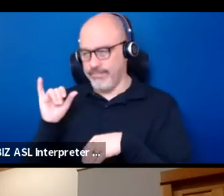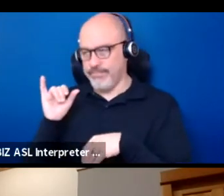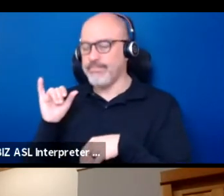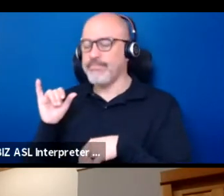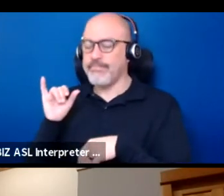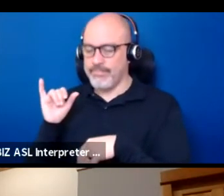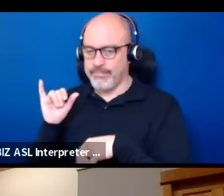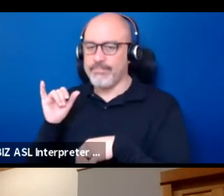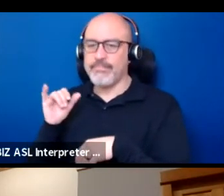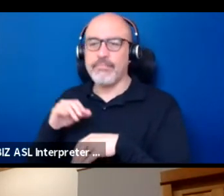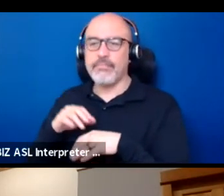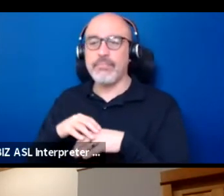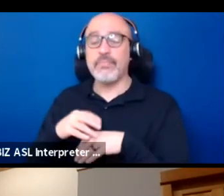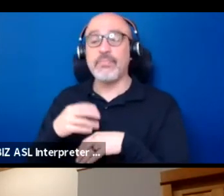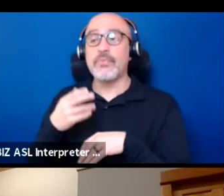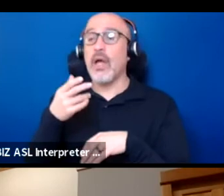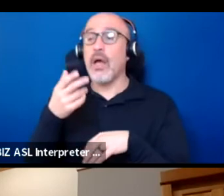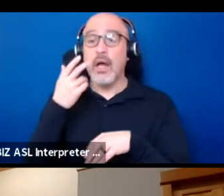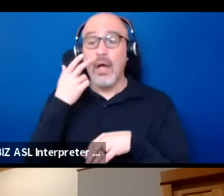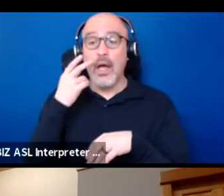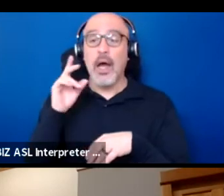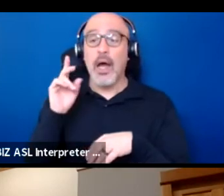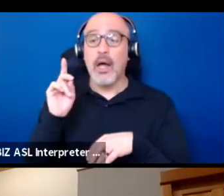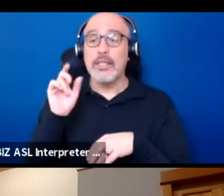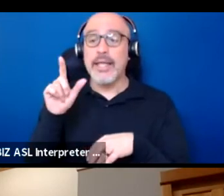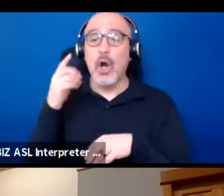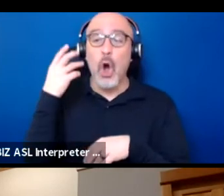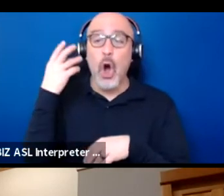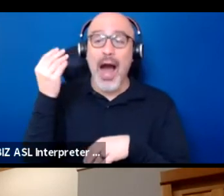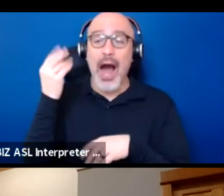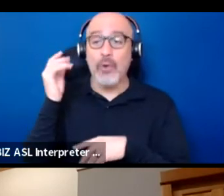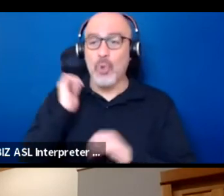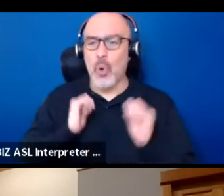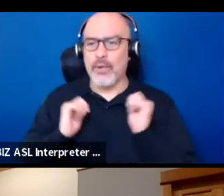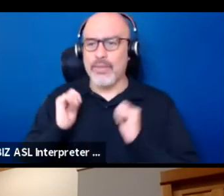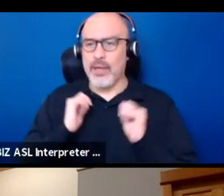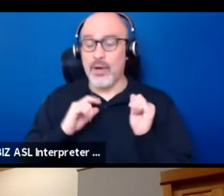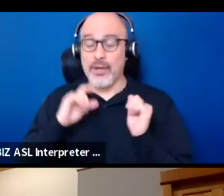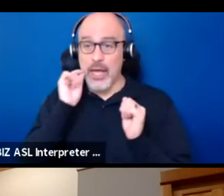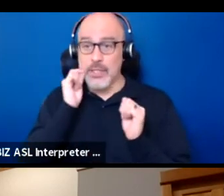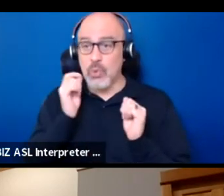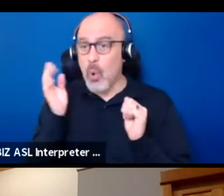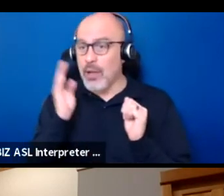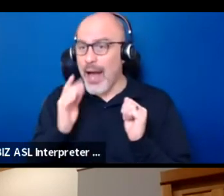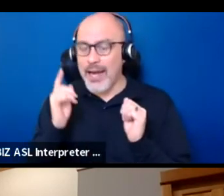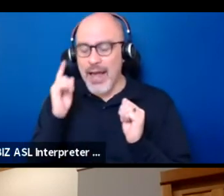Also I want to see Darrell hilarious outdoor theater thing. That was cool. I never thought, that blew my mind.